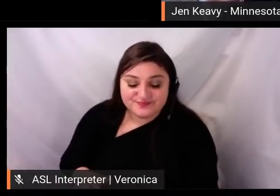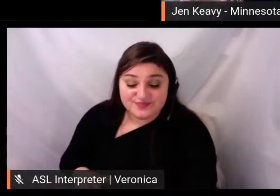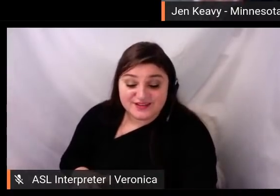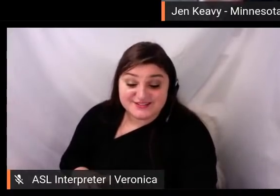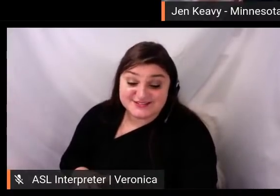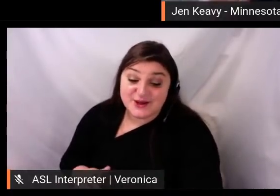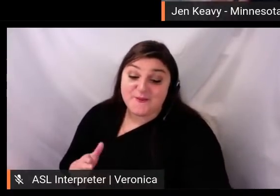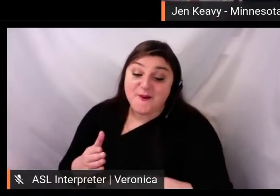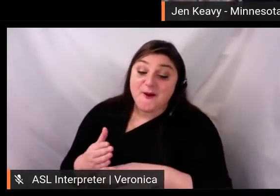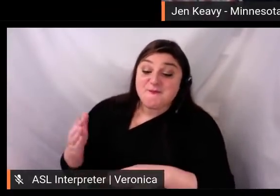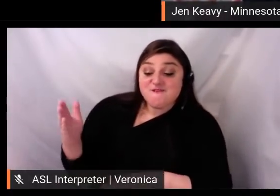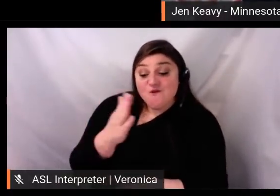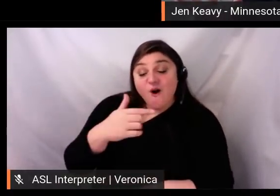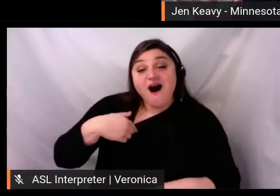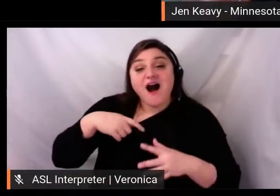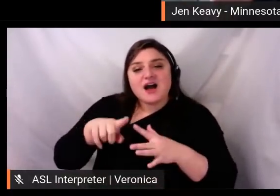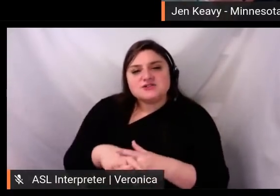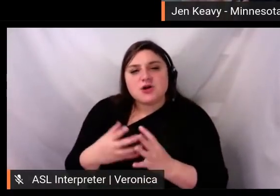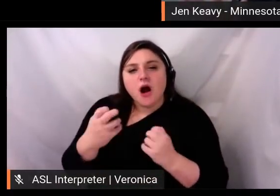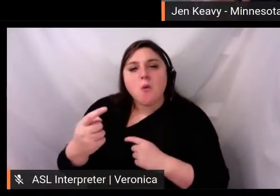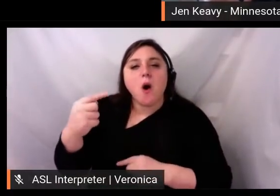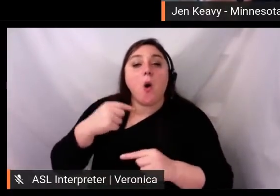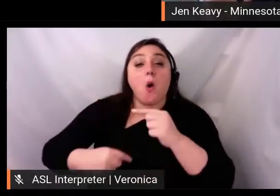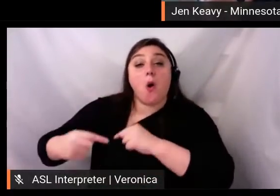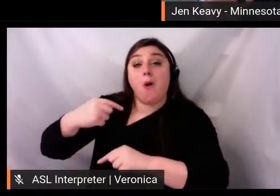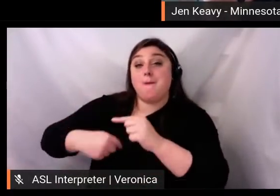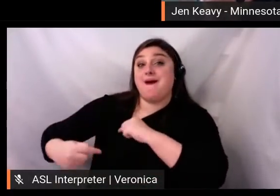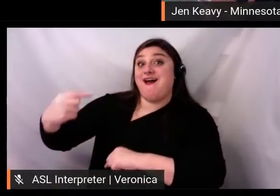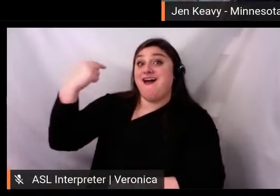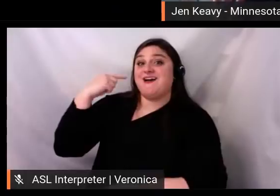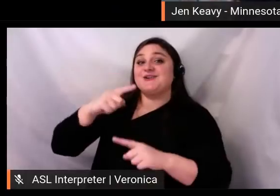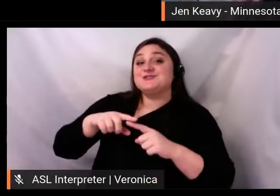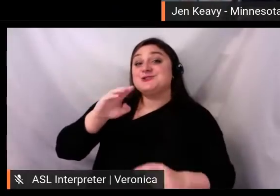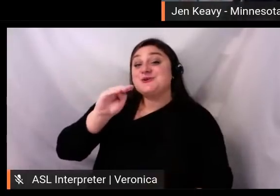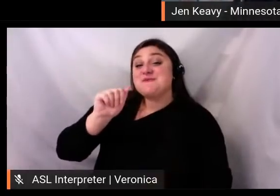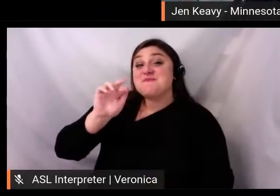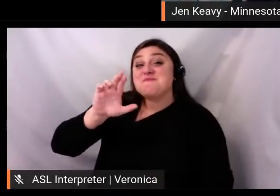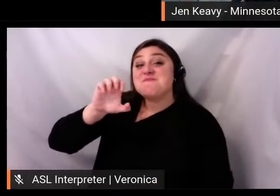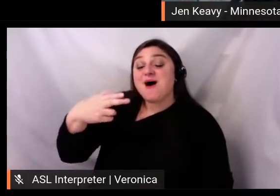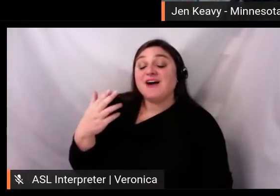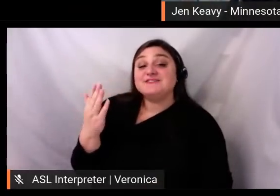To March 13th. It feels like a lifetime ago. Doesn't it?